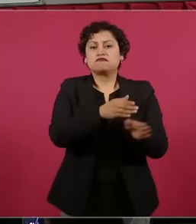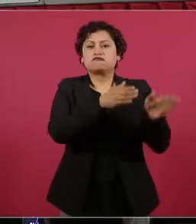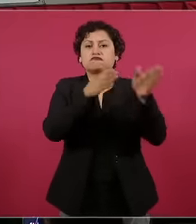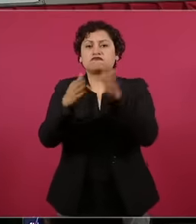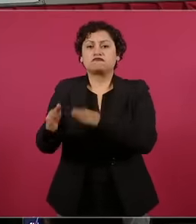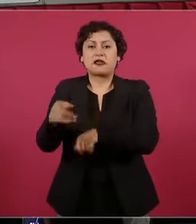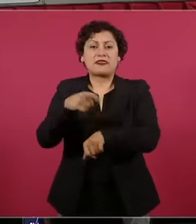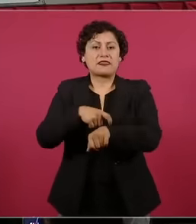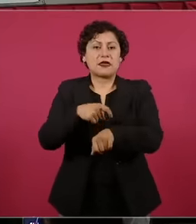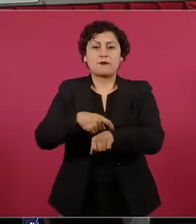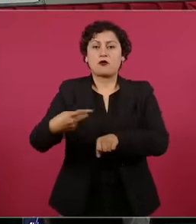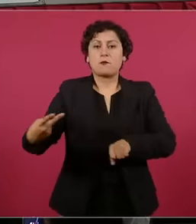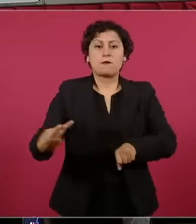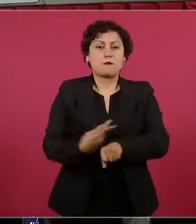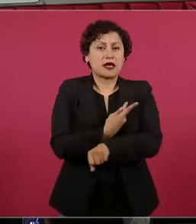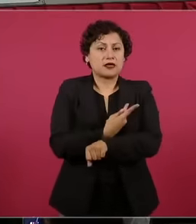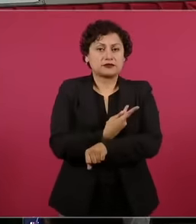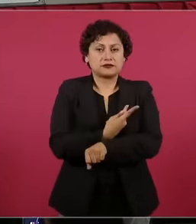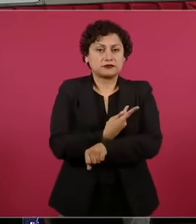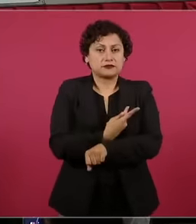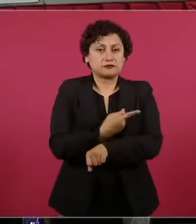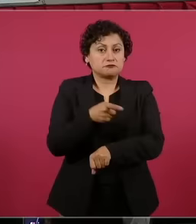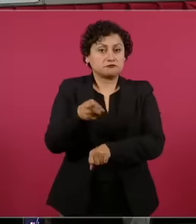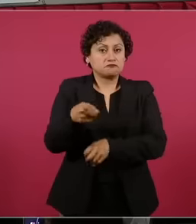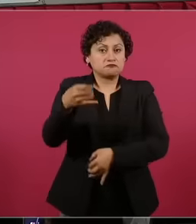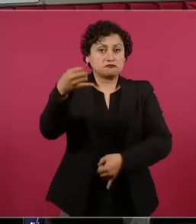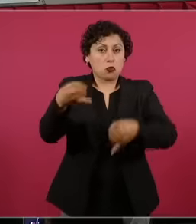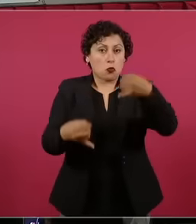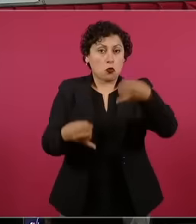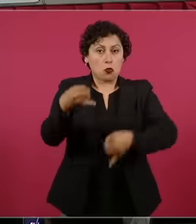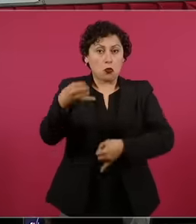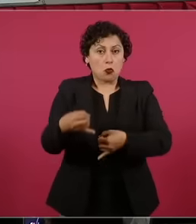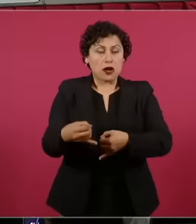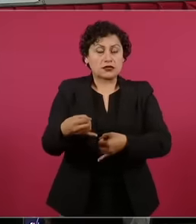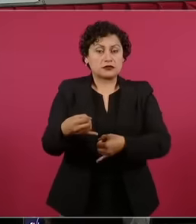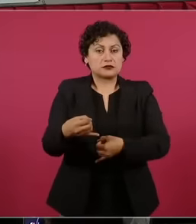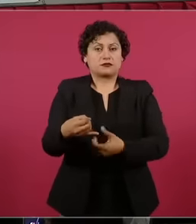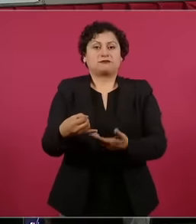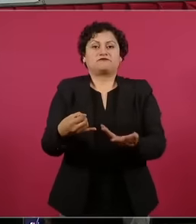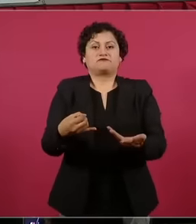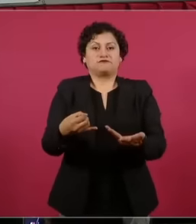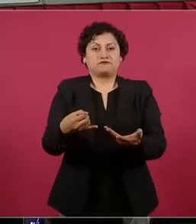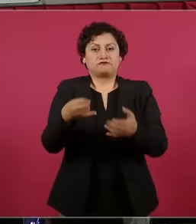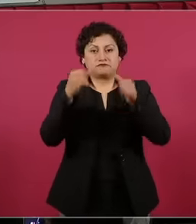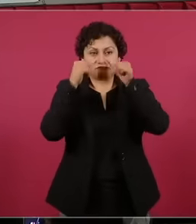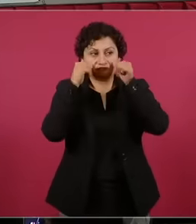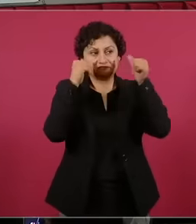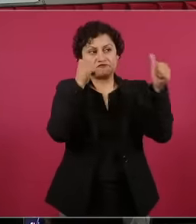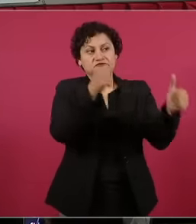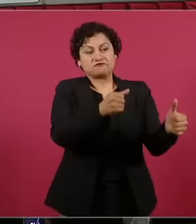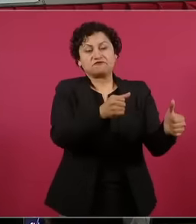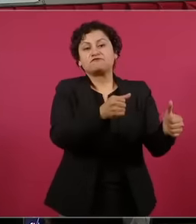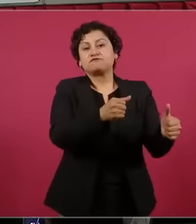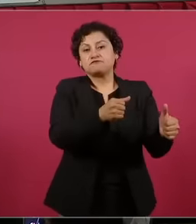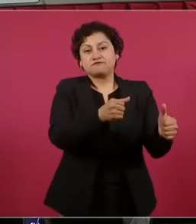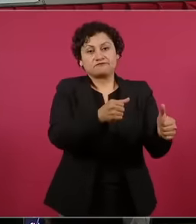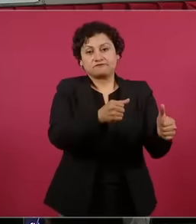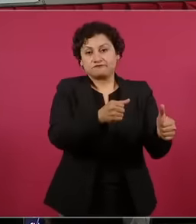denoting total partiality towards the complainant and recognizing a